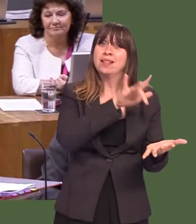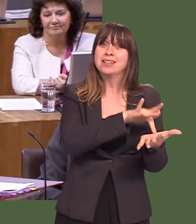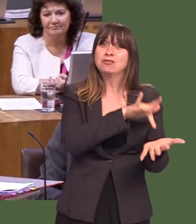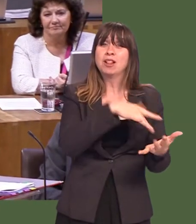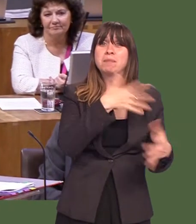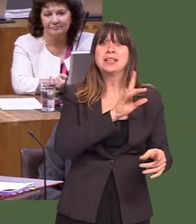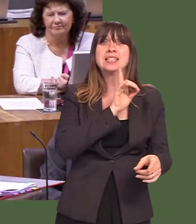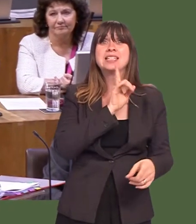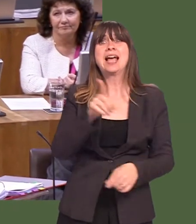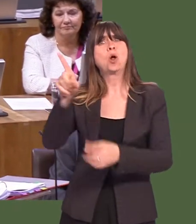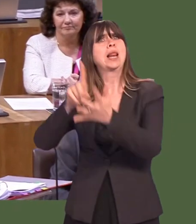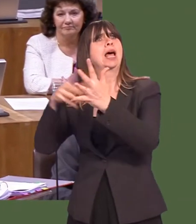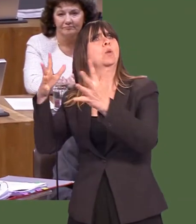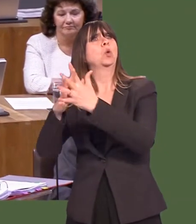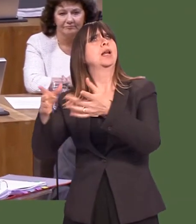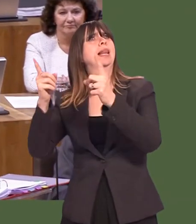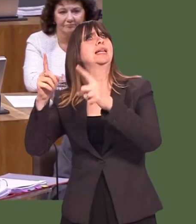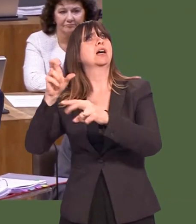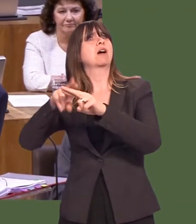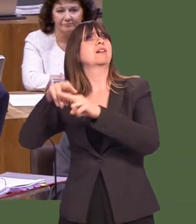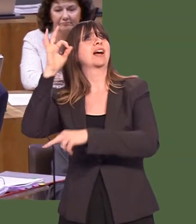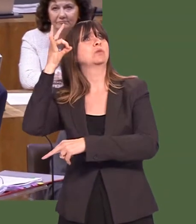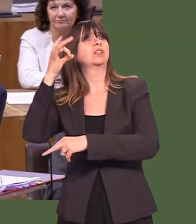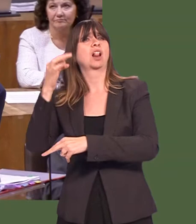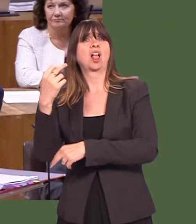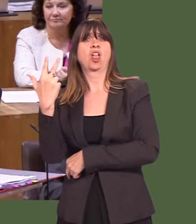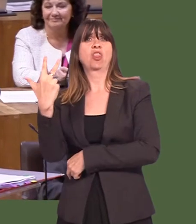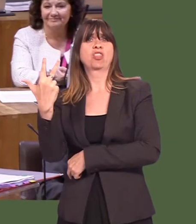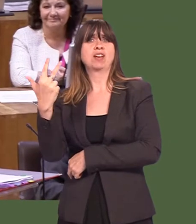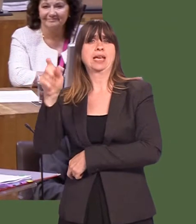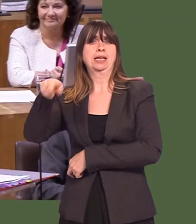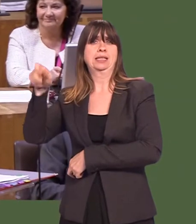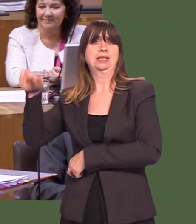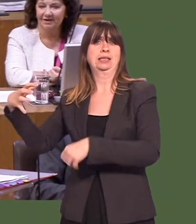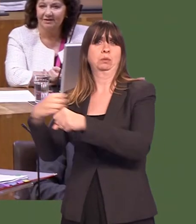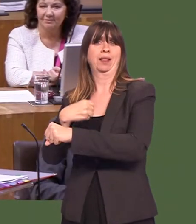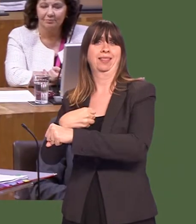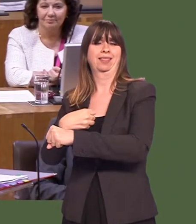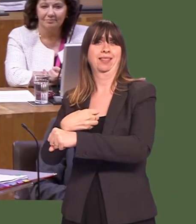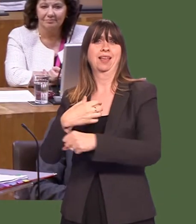Wales Central was claiming he would be the leader of Cardiff council, and they won three seats. Three seats.